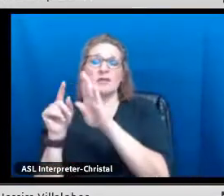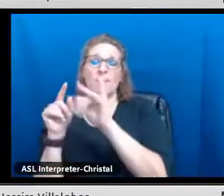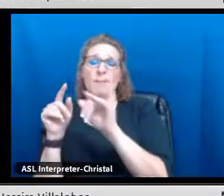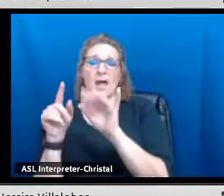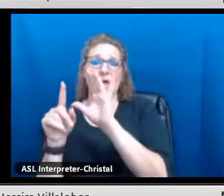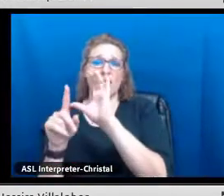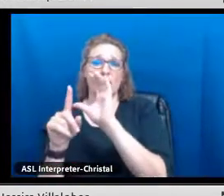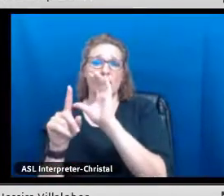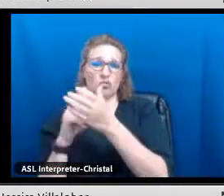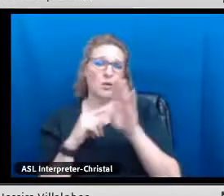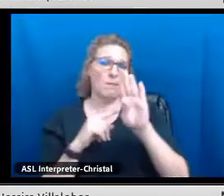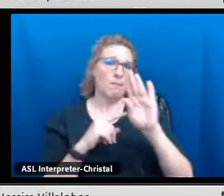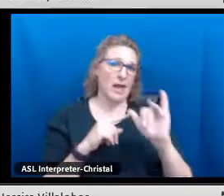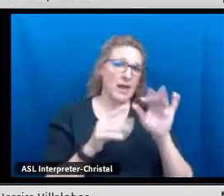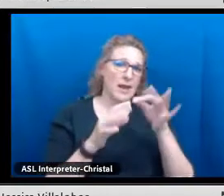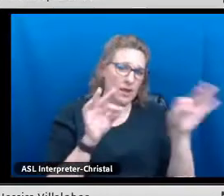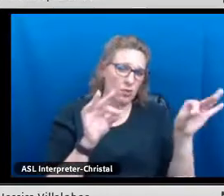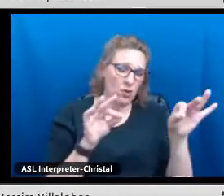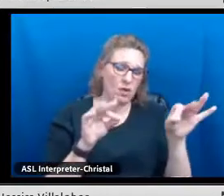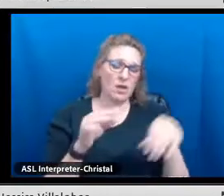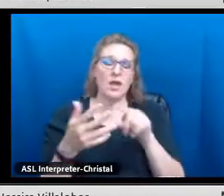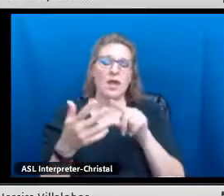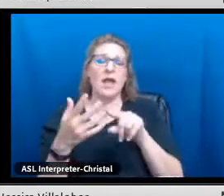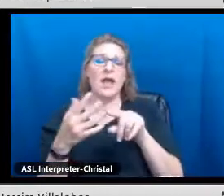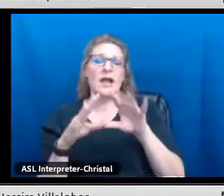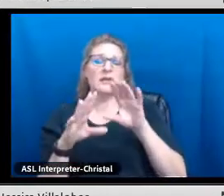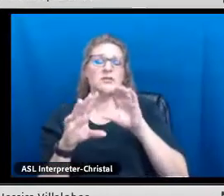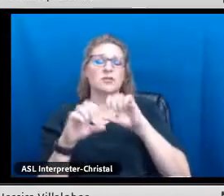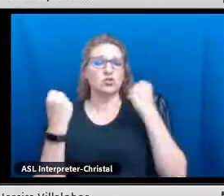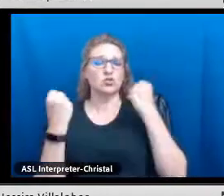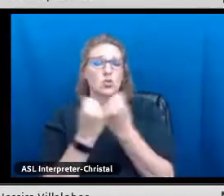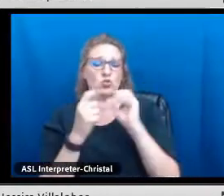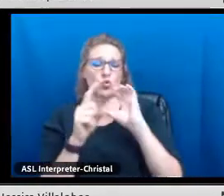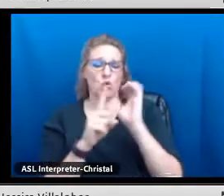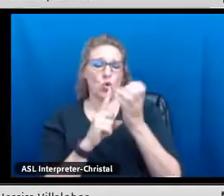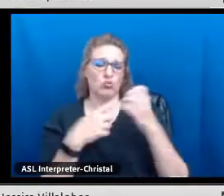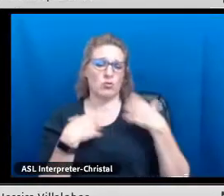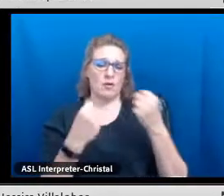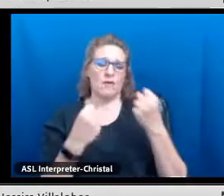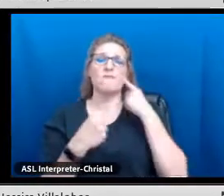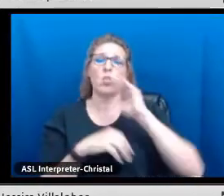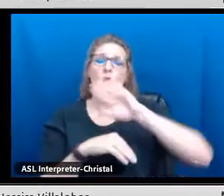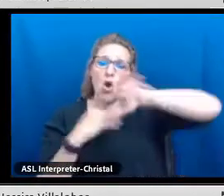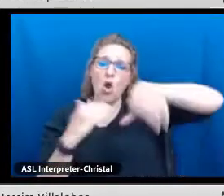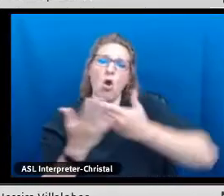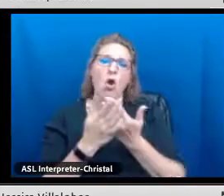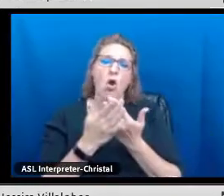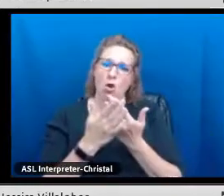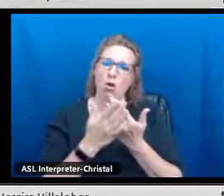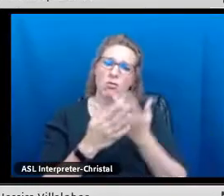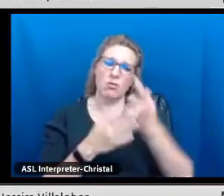two being high academic achievement in two or more languages and social cultural competence